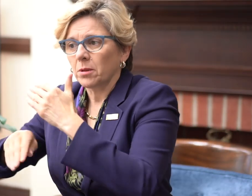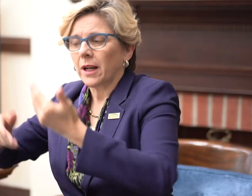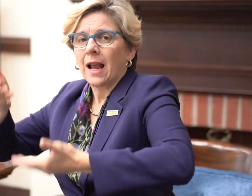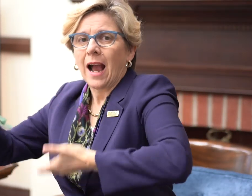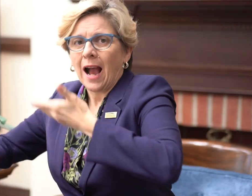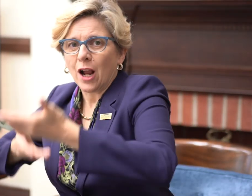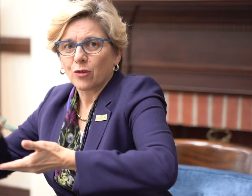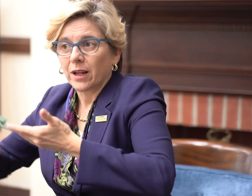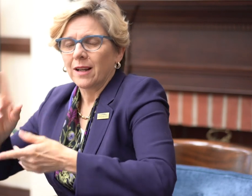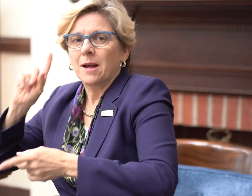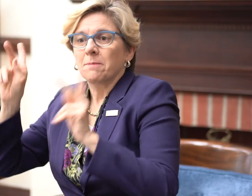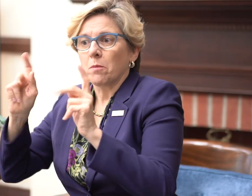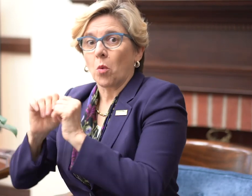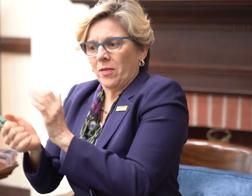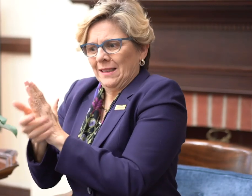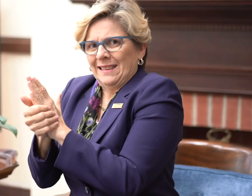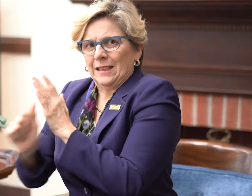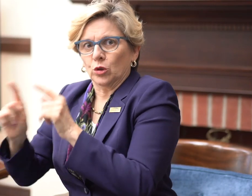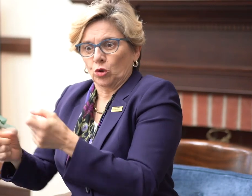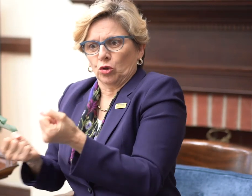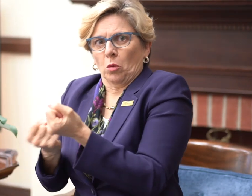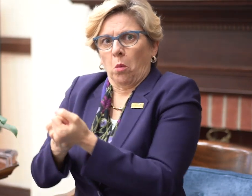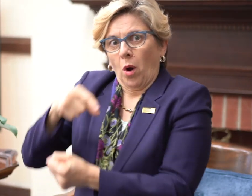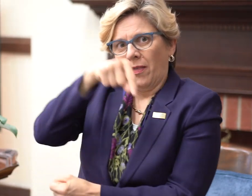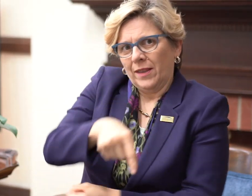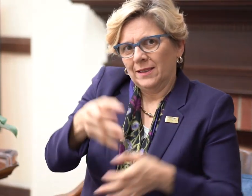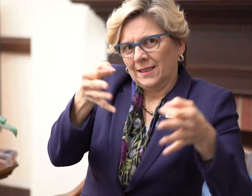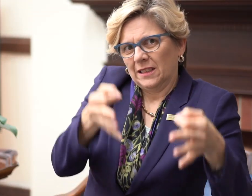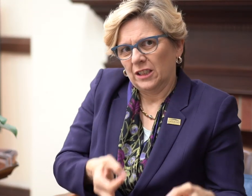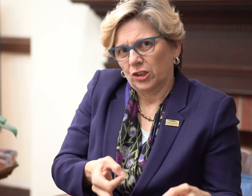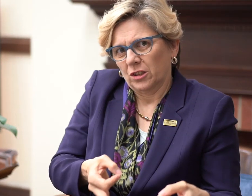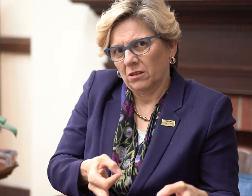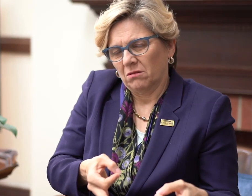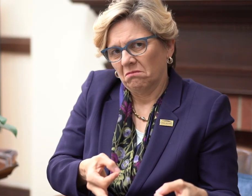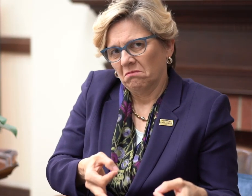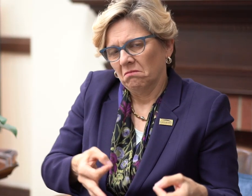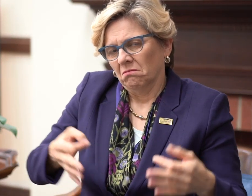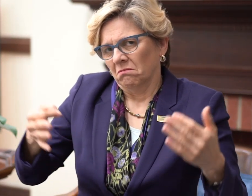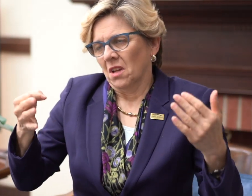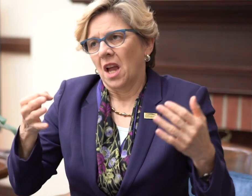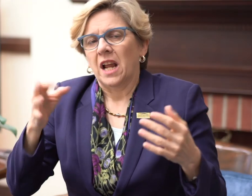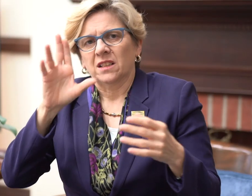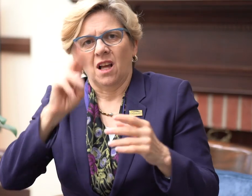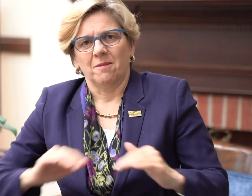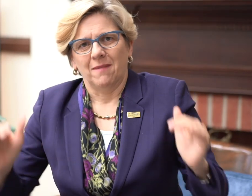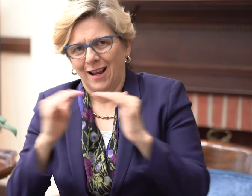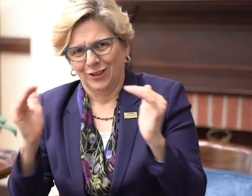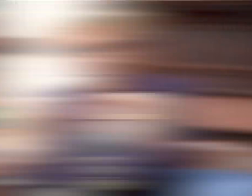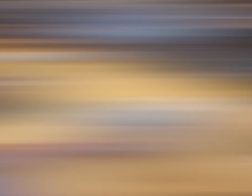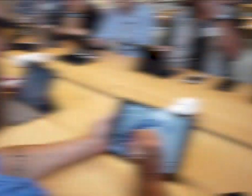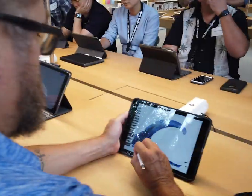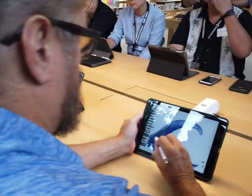to accessibility and diversity and hiring people with skills is simply unmatched